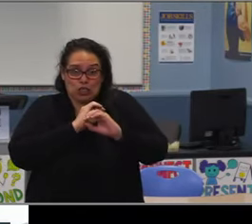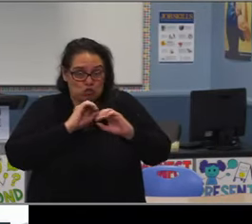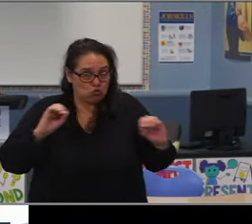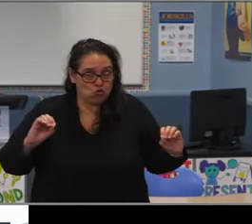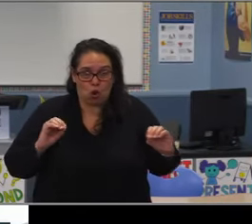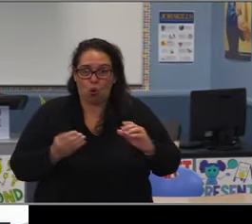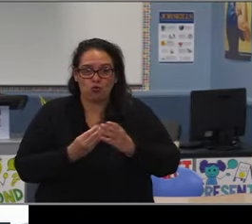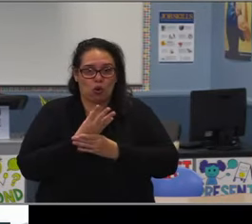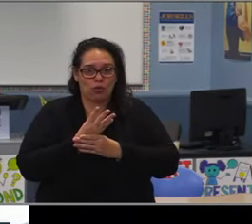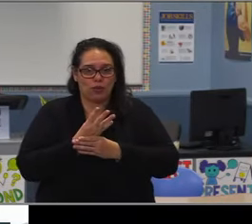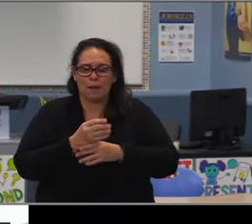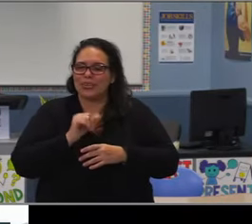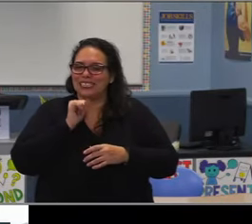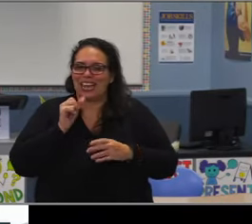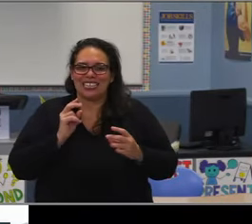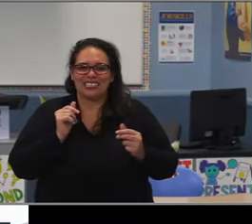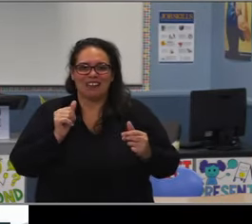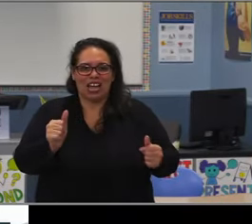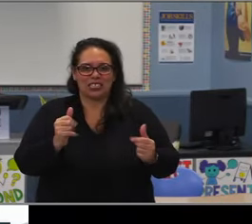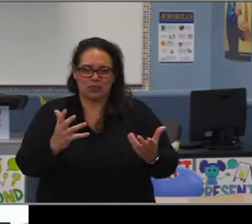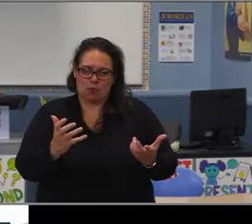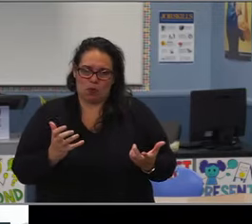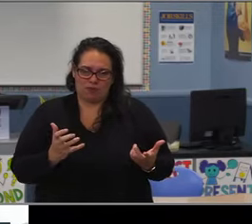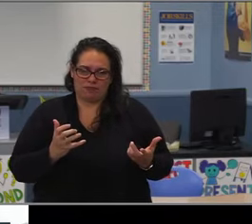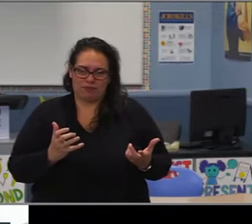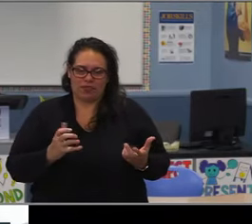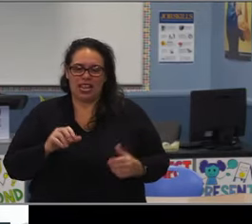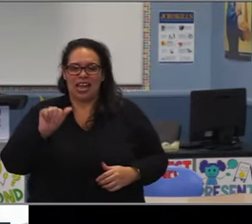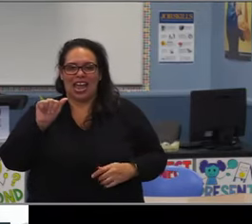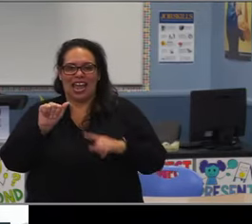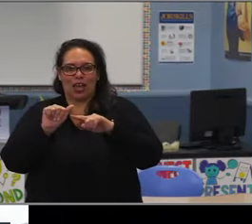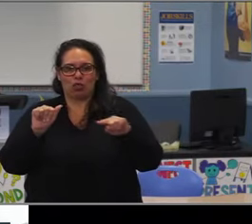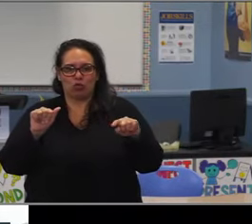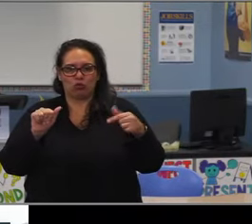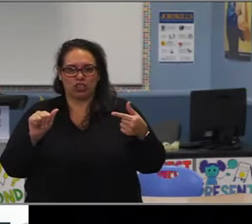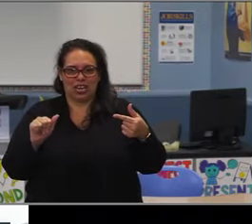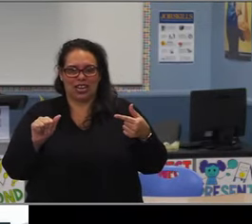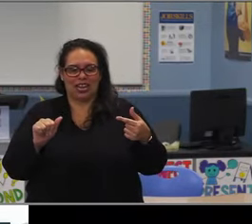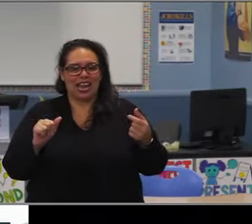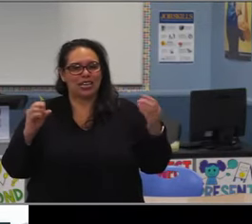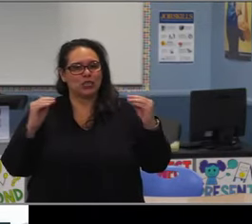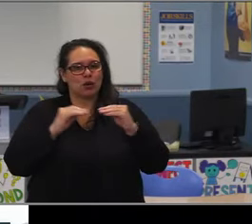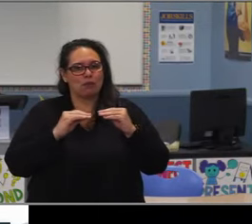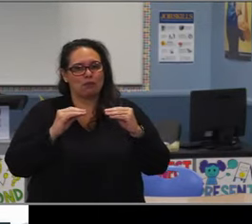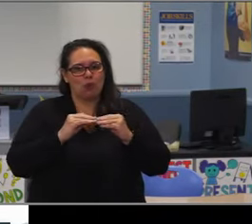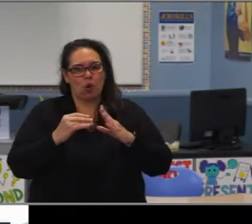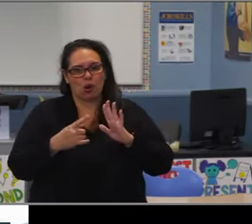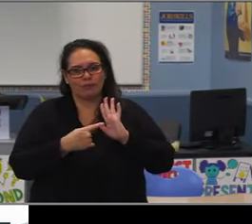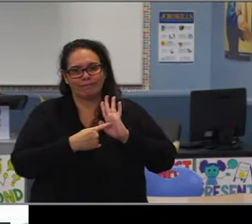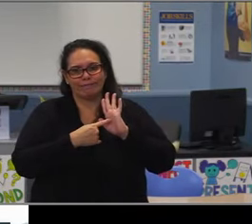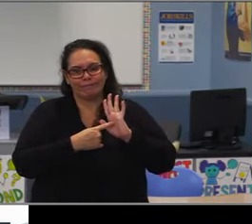Yeah, absolutely. So generally speaking, we have a high school readiness index and attendance is an indicator.